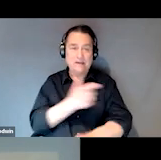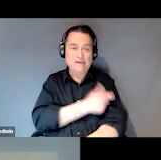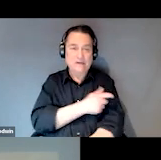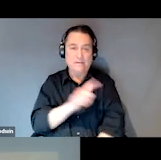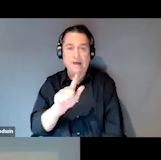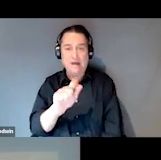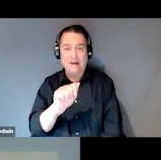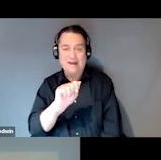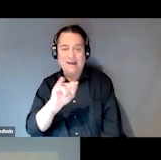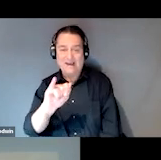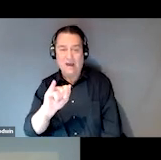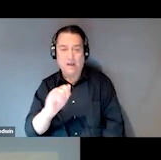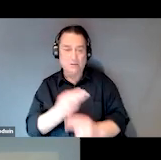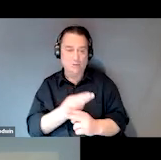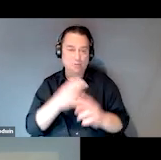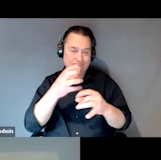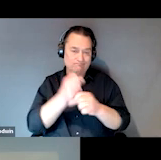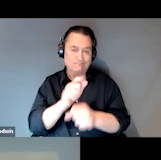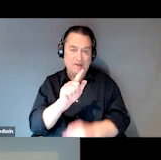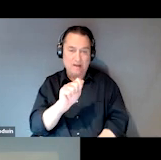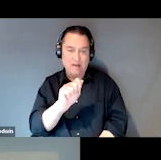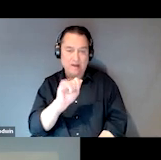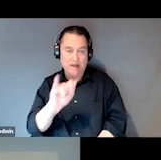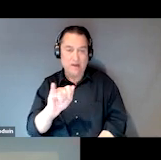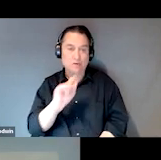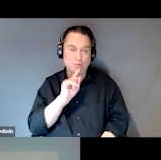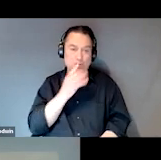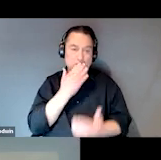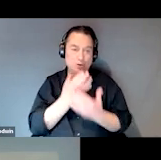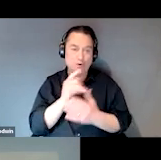which can be a really great tool to promote medication adherence in patients